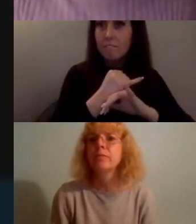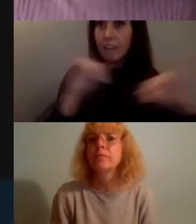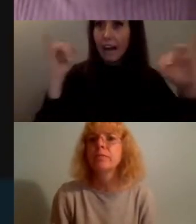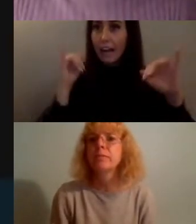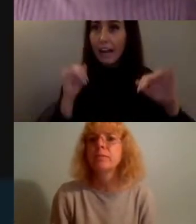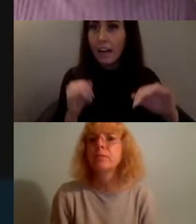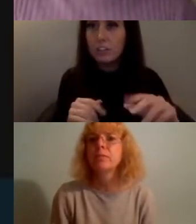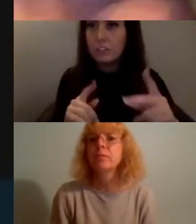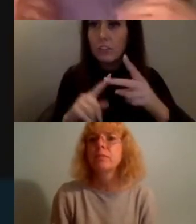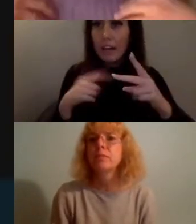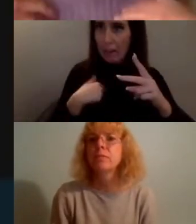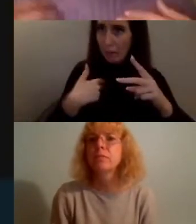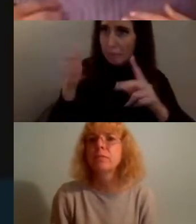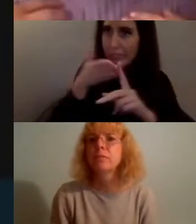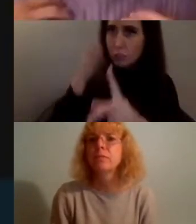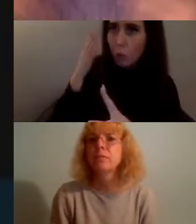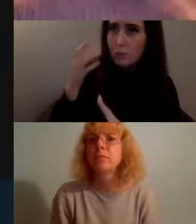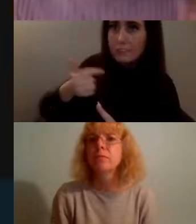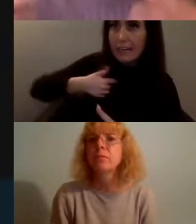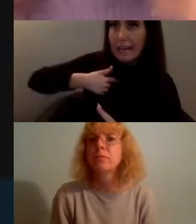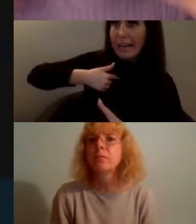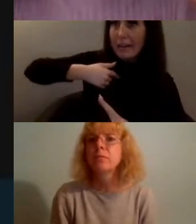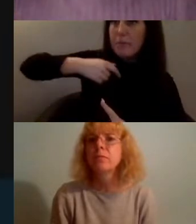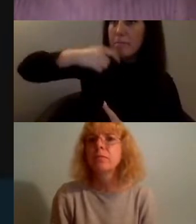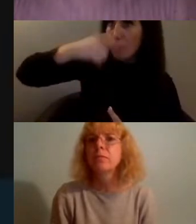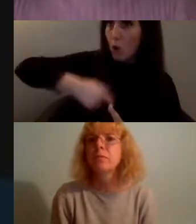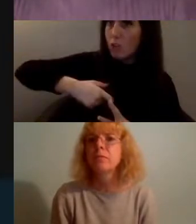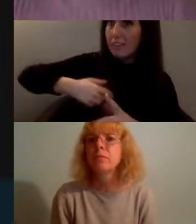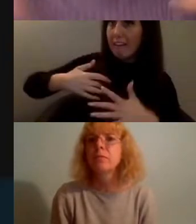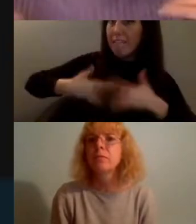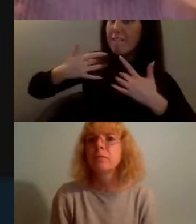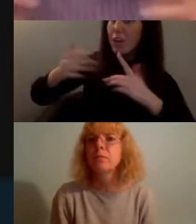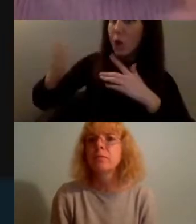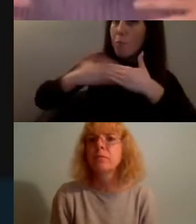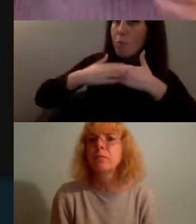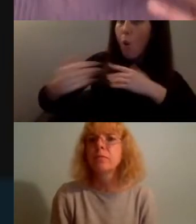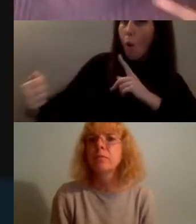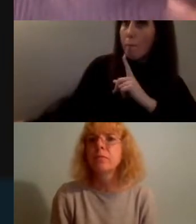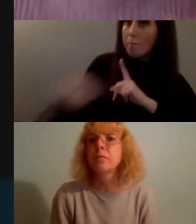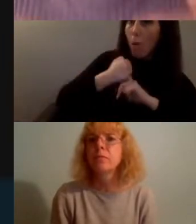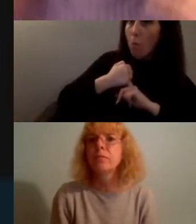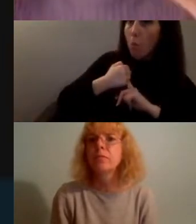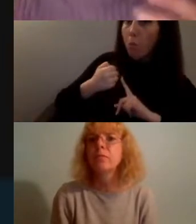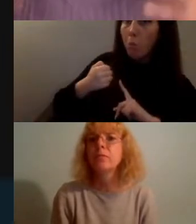noticed that I personally am more triggered and more drawn to action by watching things